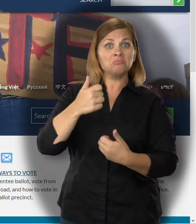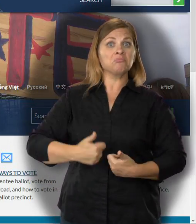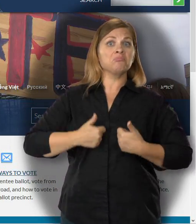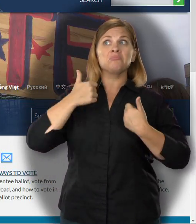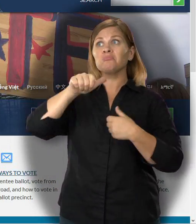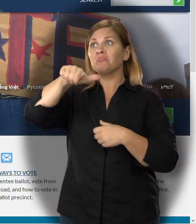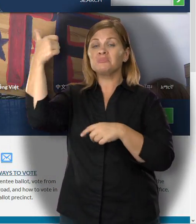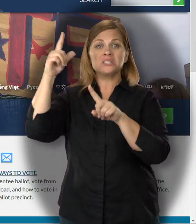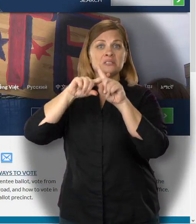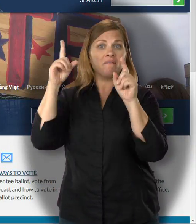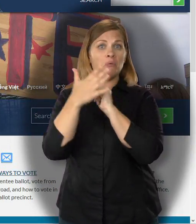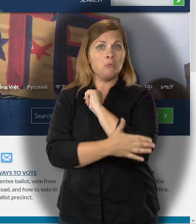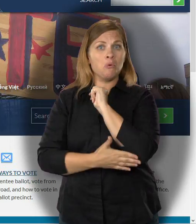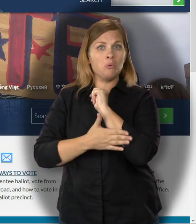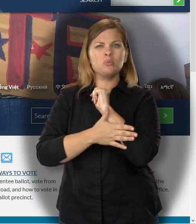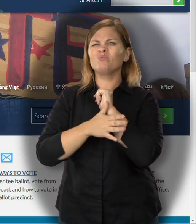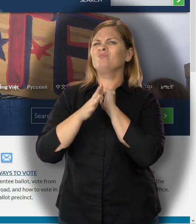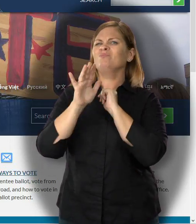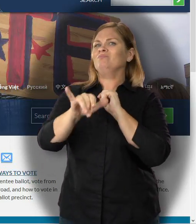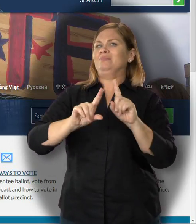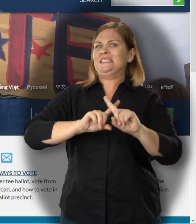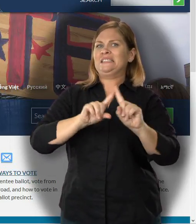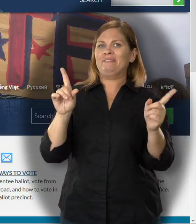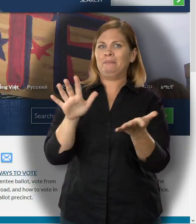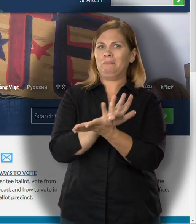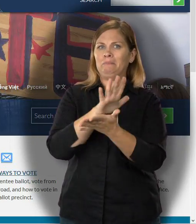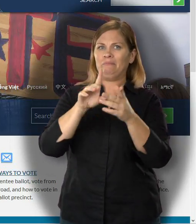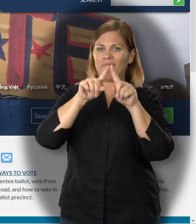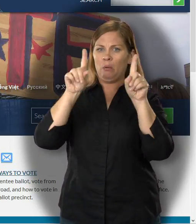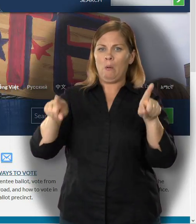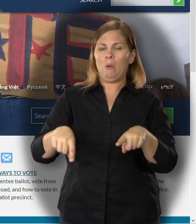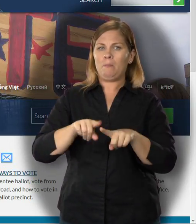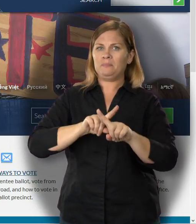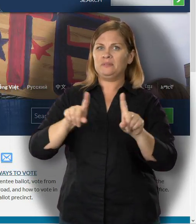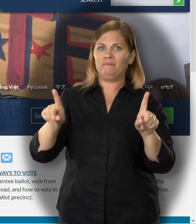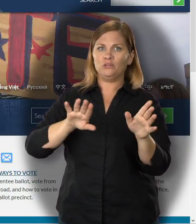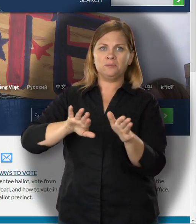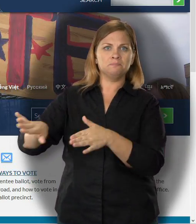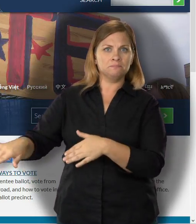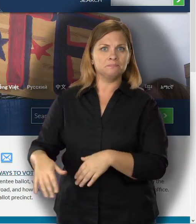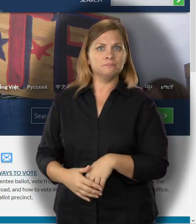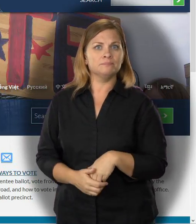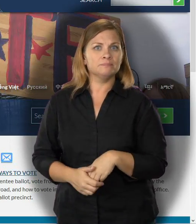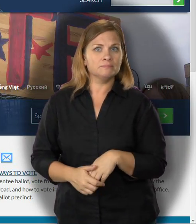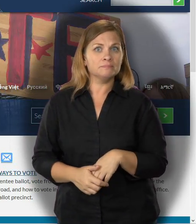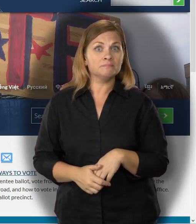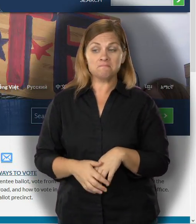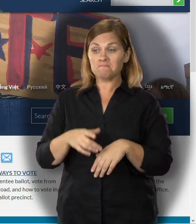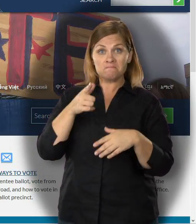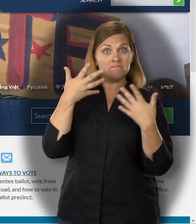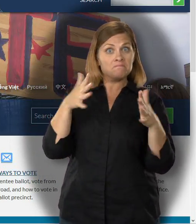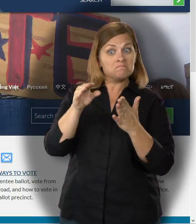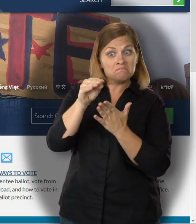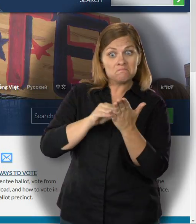there is a different process to vote and you need to use a different form.